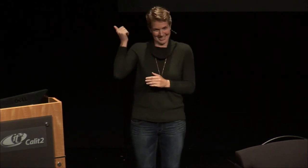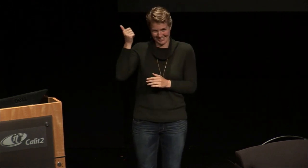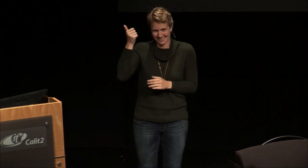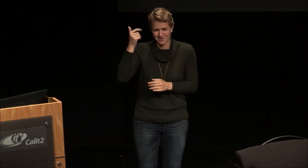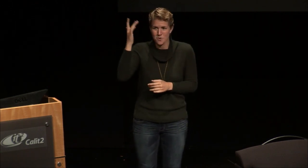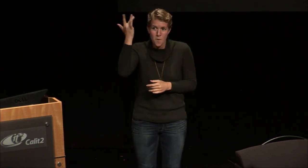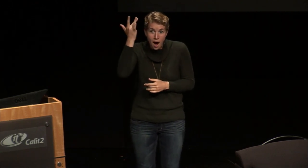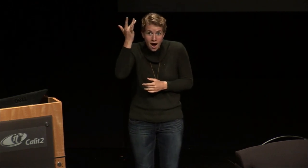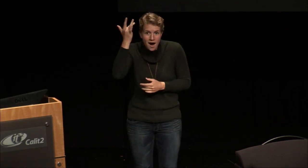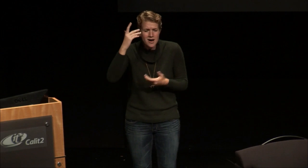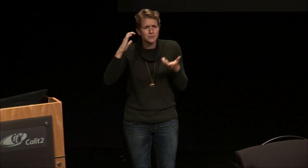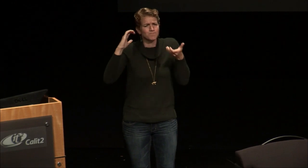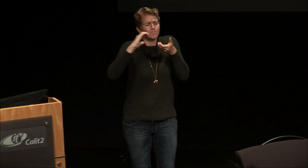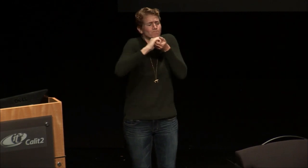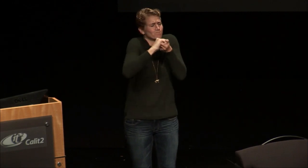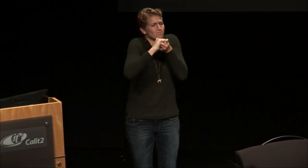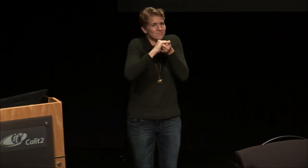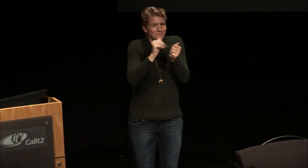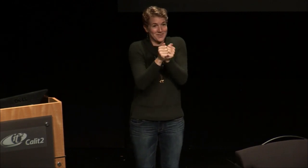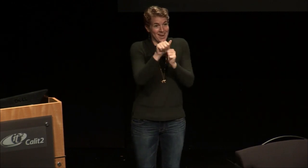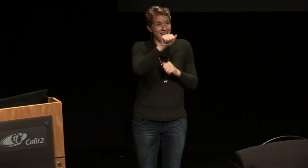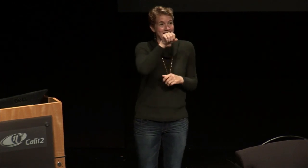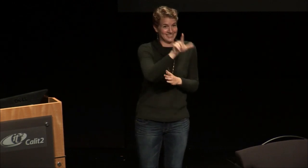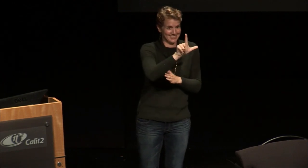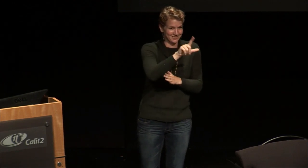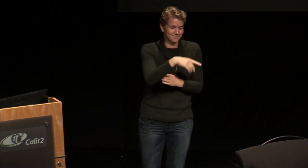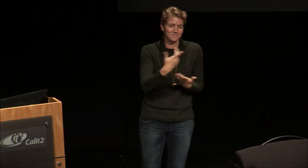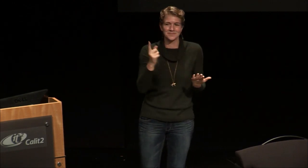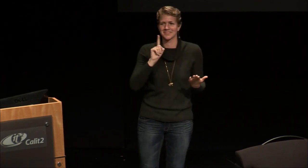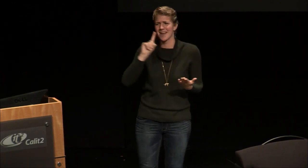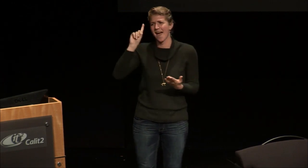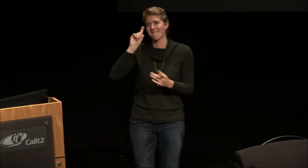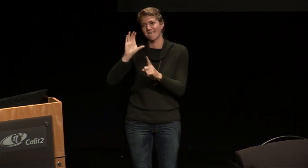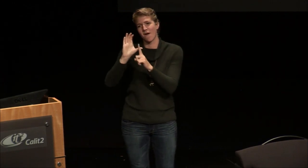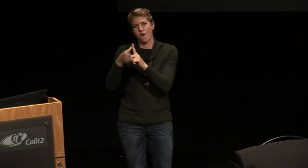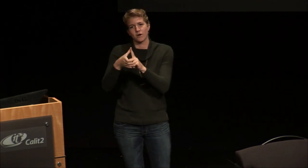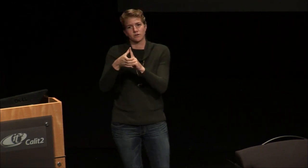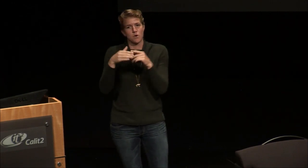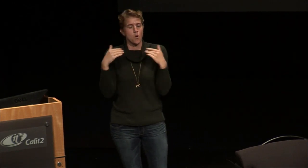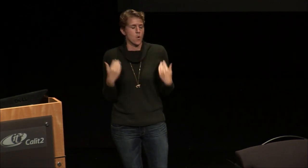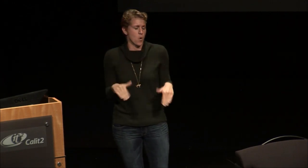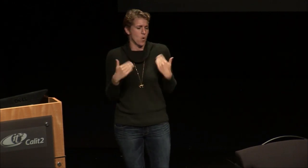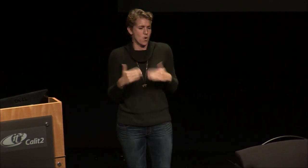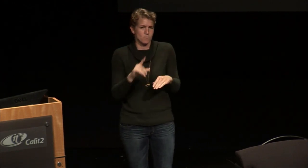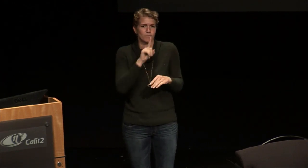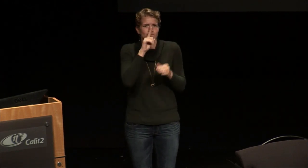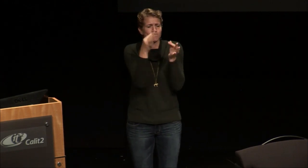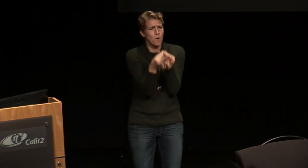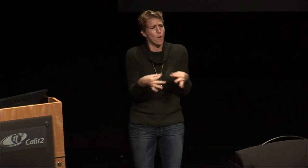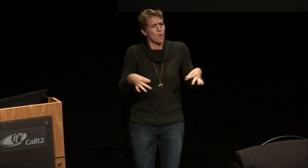event we don't want to forget is the partnership with ASL and deaf culture